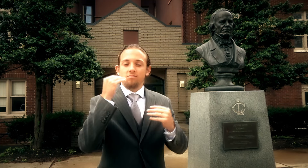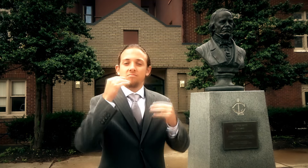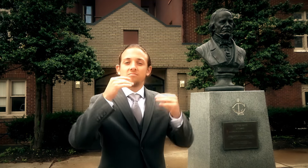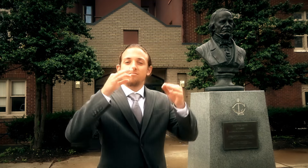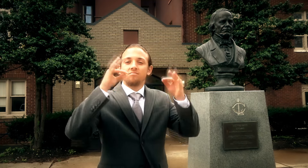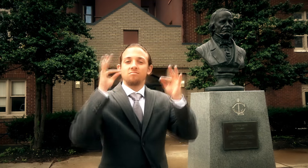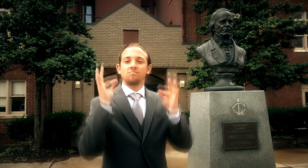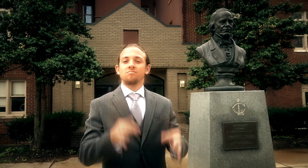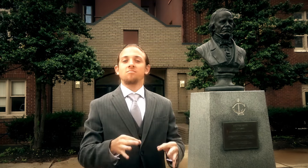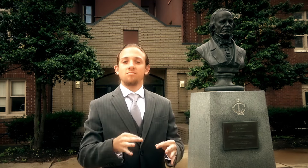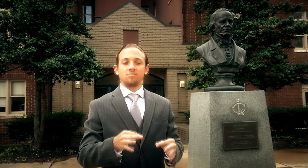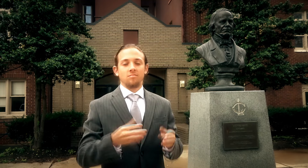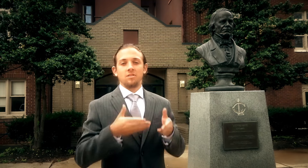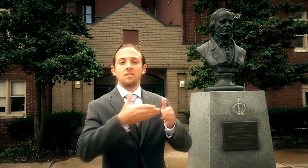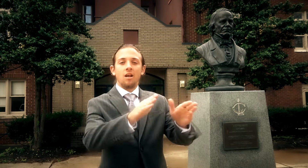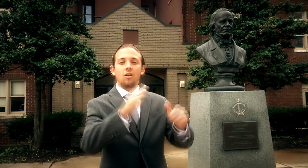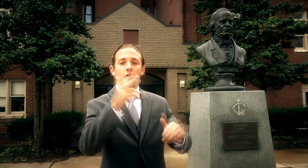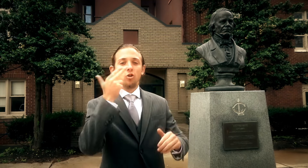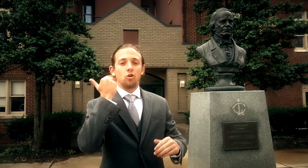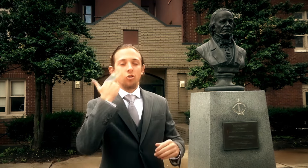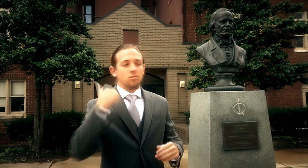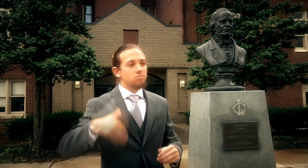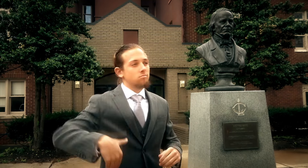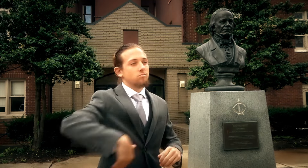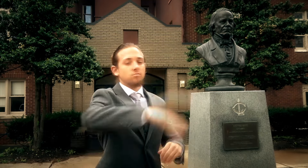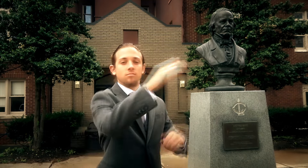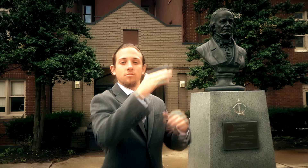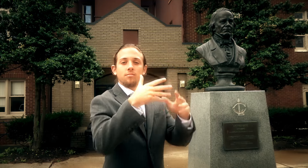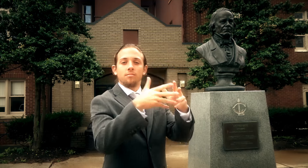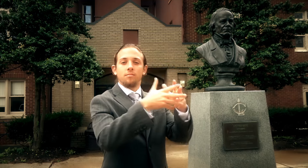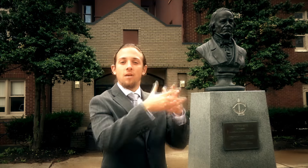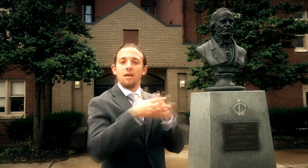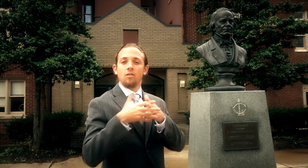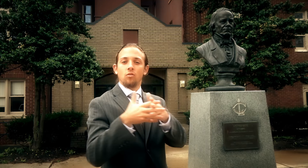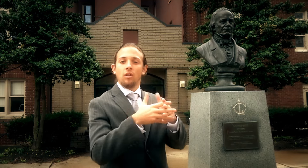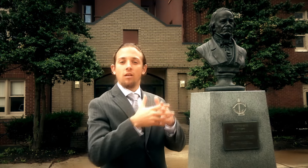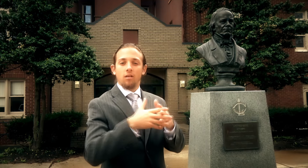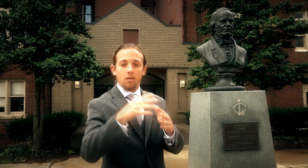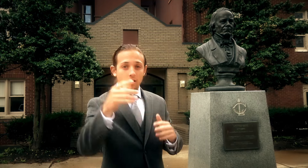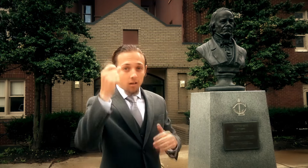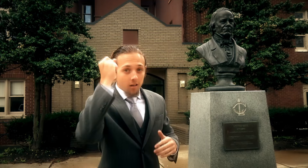Abbe Sicard allowed Laurent Clerc to go.